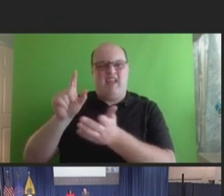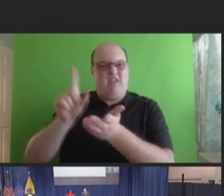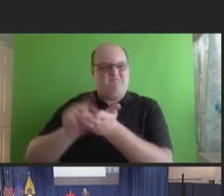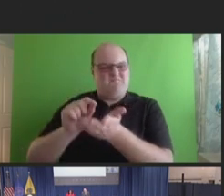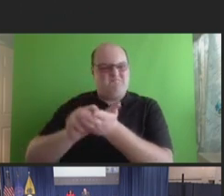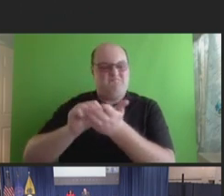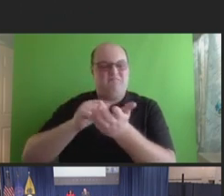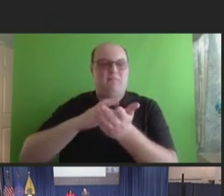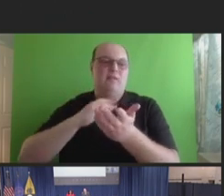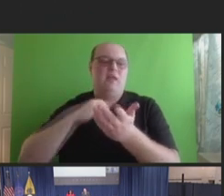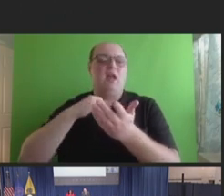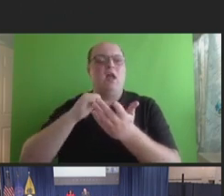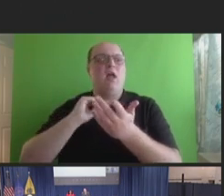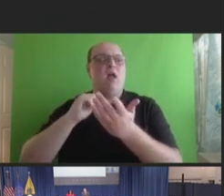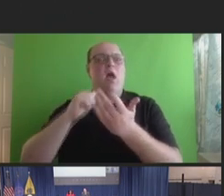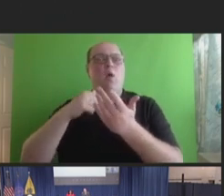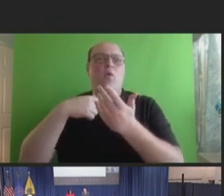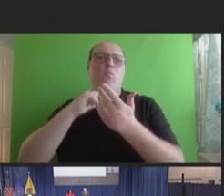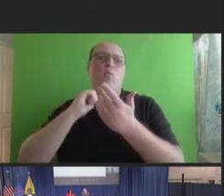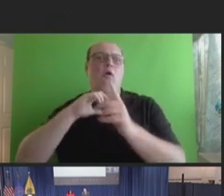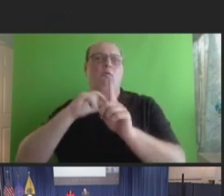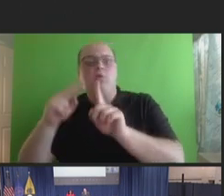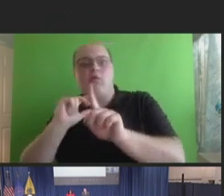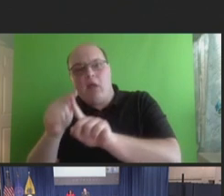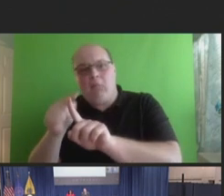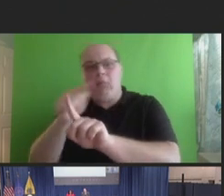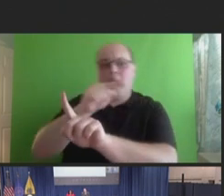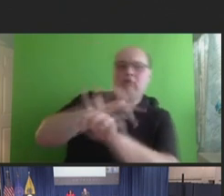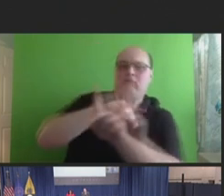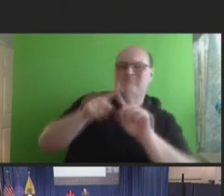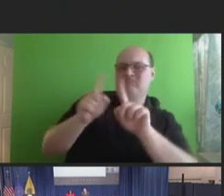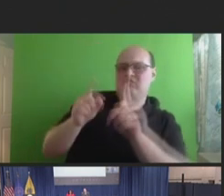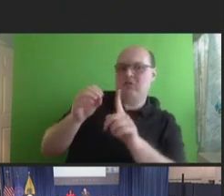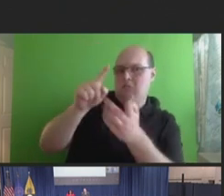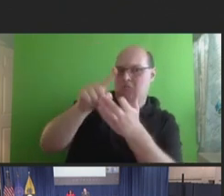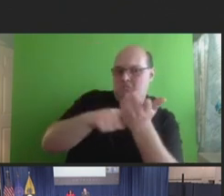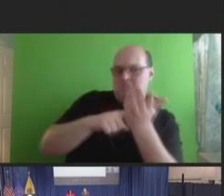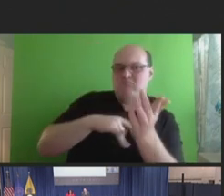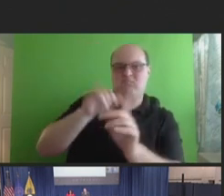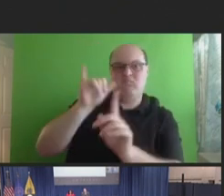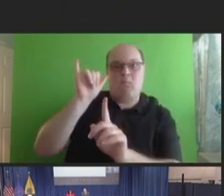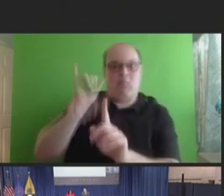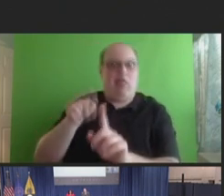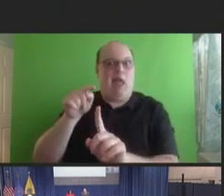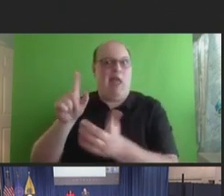this from a little bit of a different perspective because I think when this hit, this was really